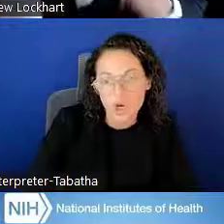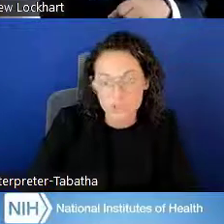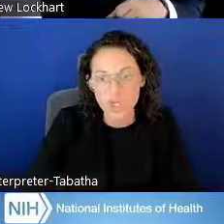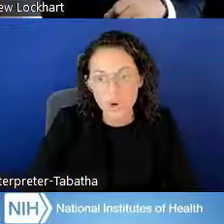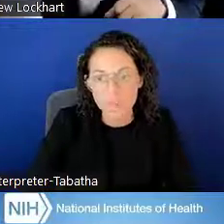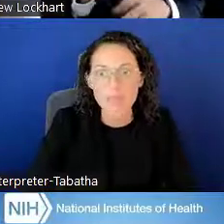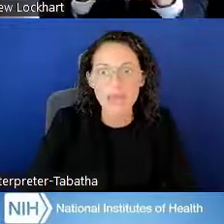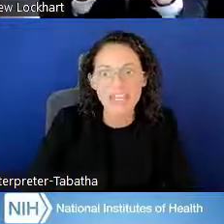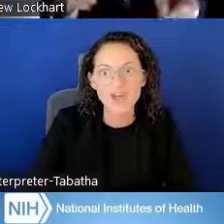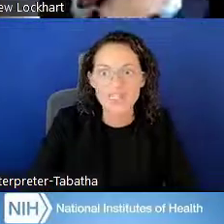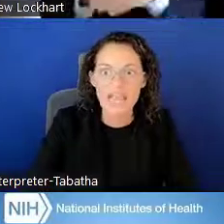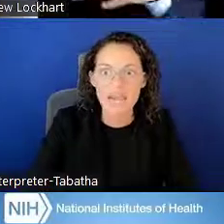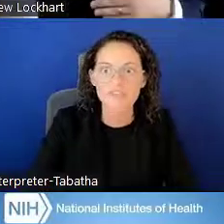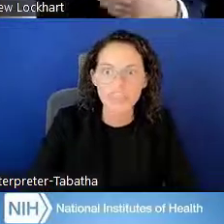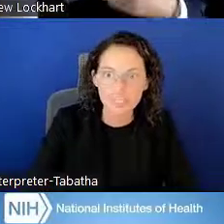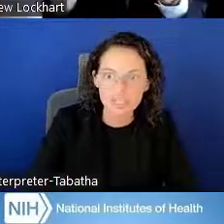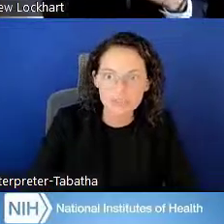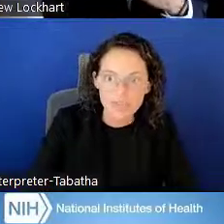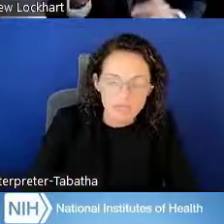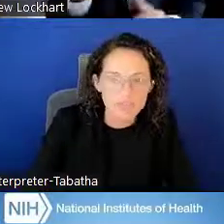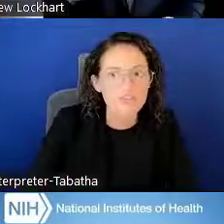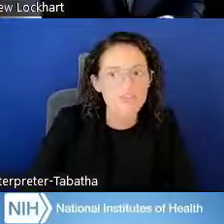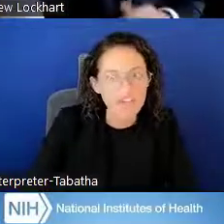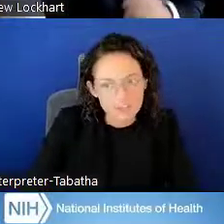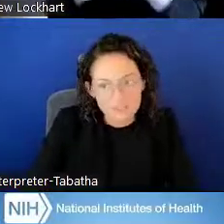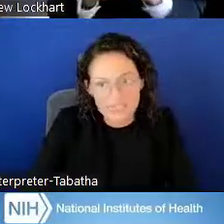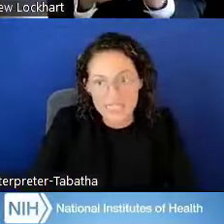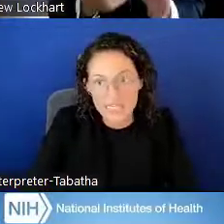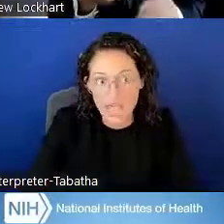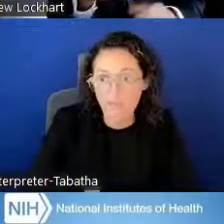Also, depending on the time of year, they're very busy.